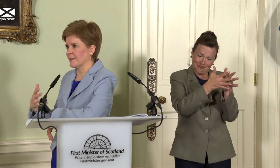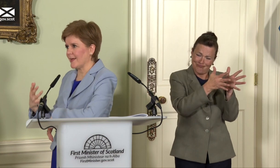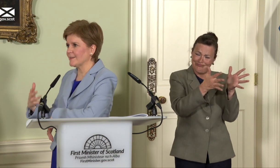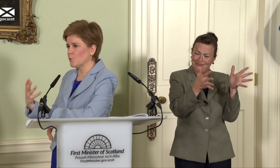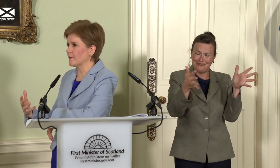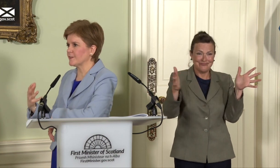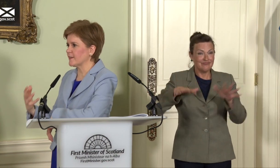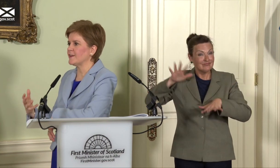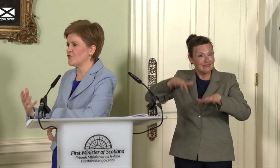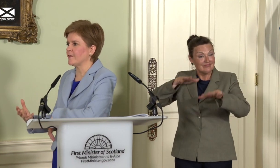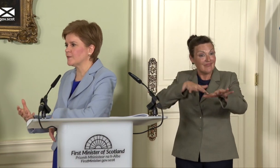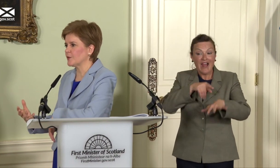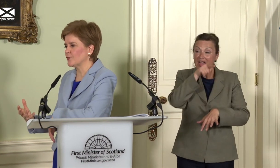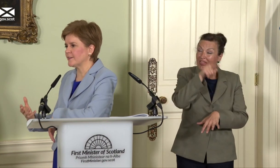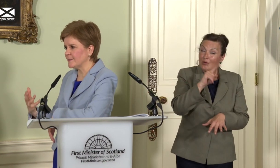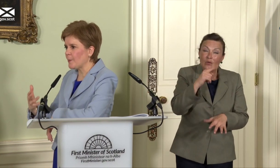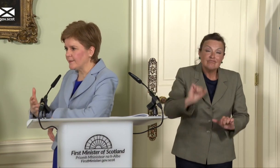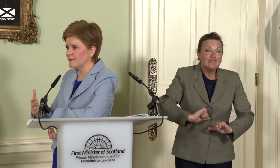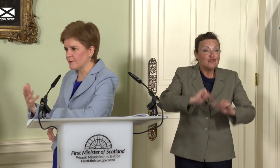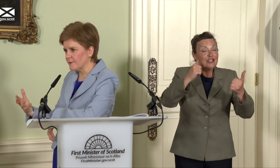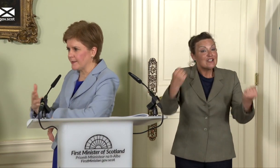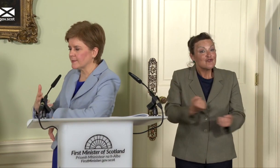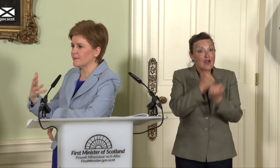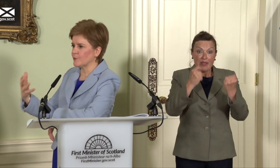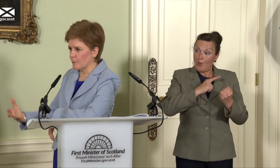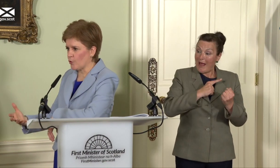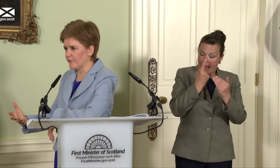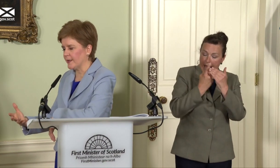that is one of its great strengths. Because independence fundamentally is about democracy.